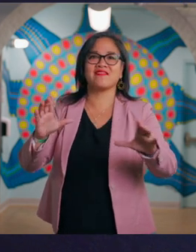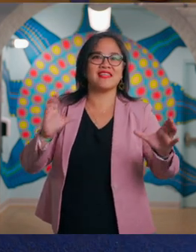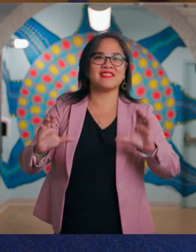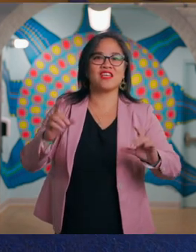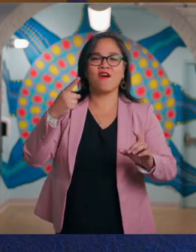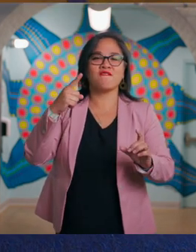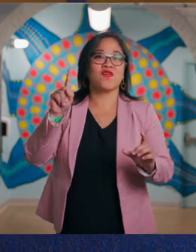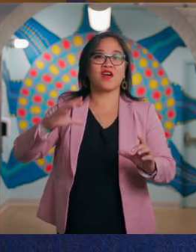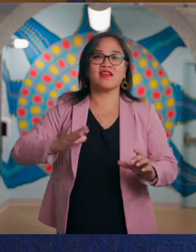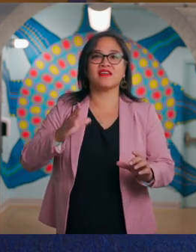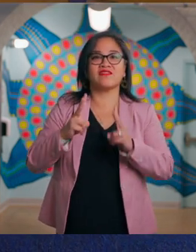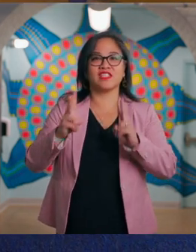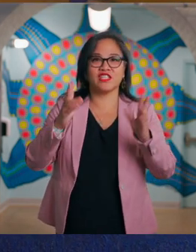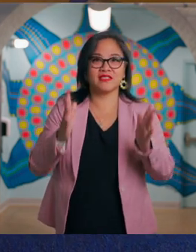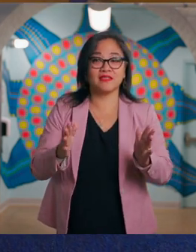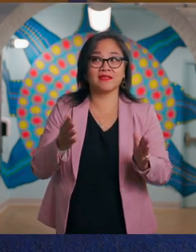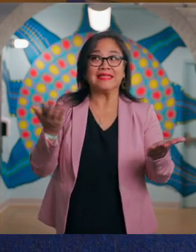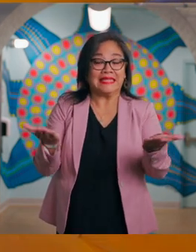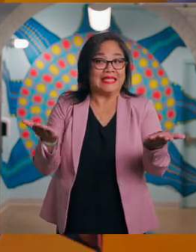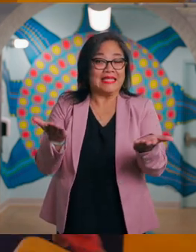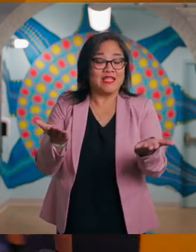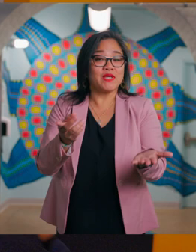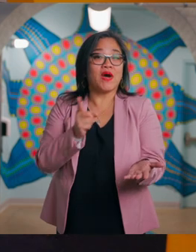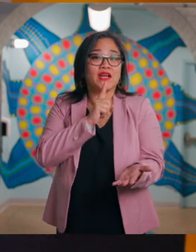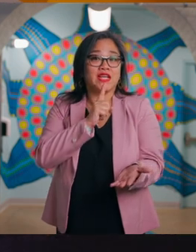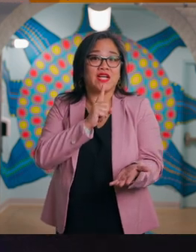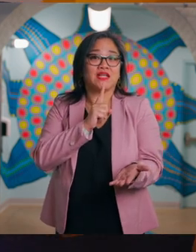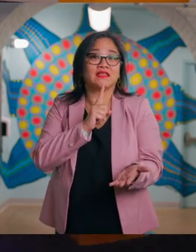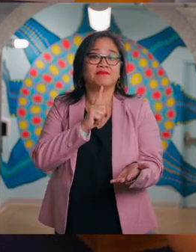It can be quieter here than on the other floors.